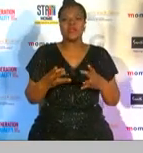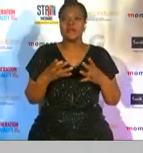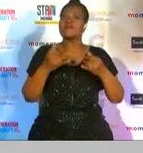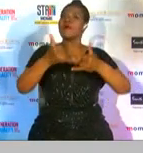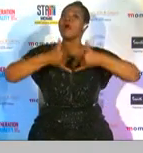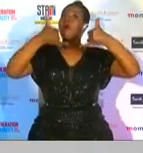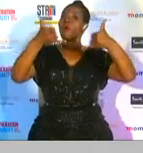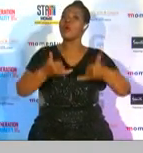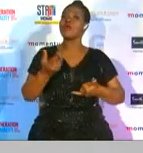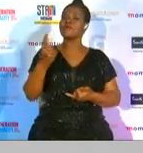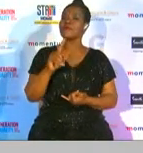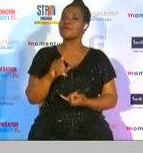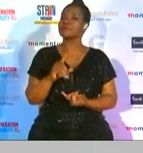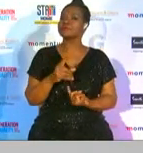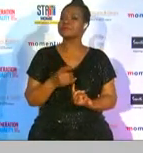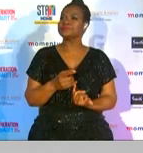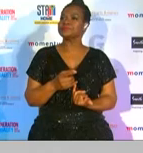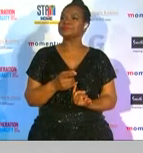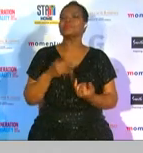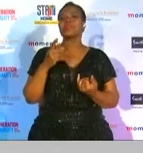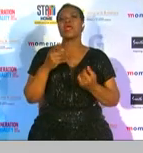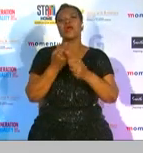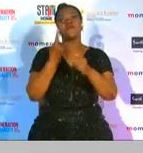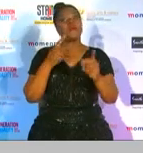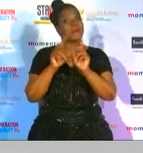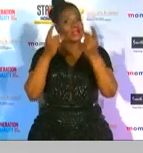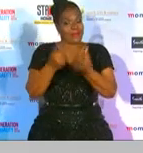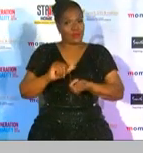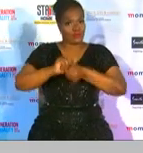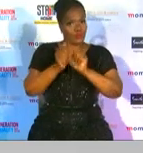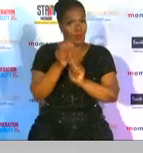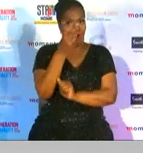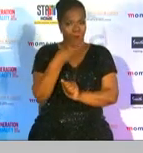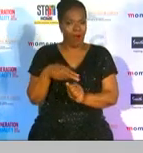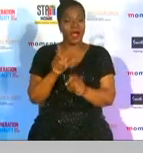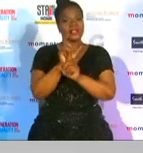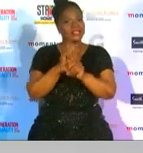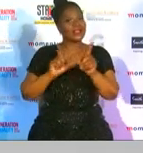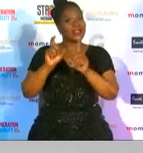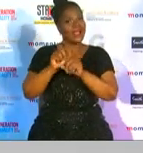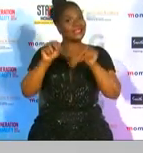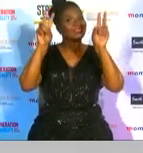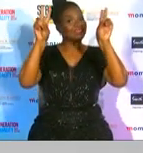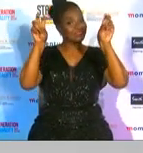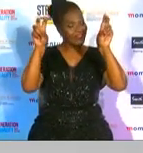award presented by the department of sports arts and culture and of course our title sponsor momentum